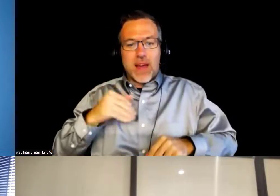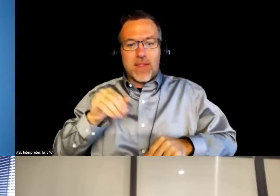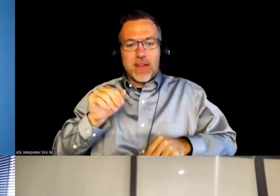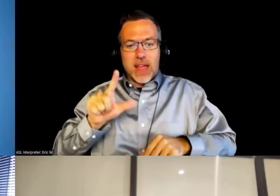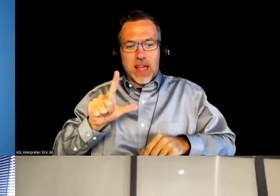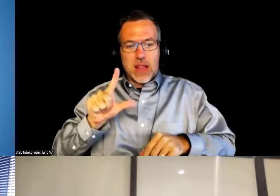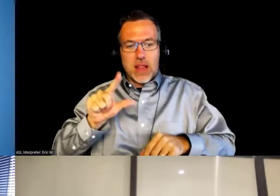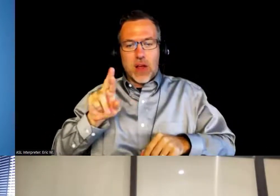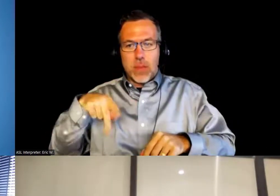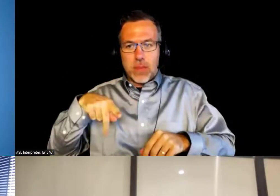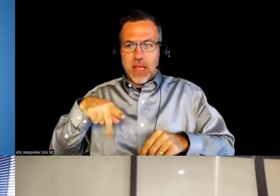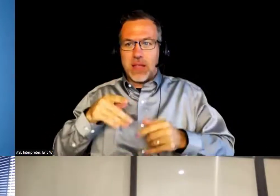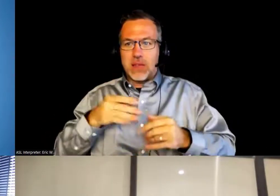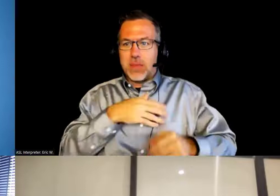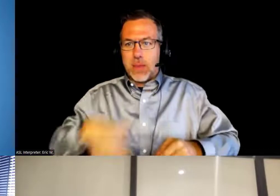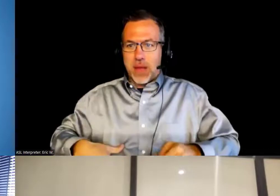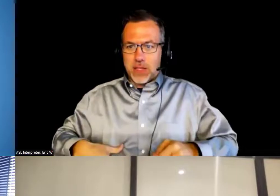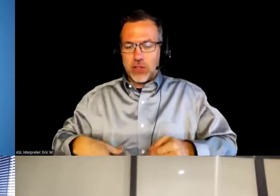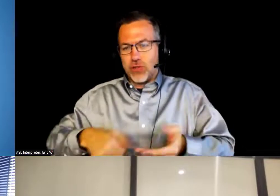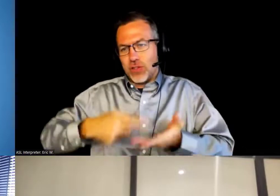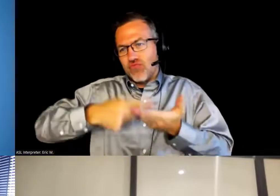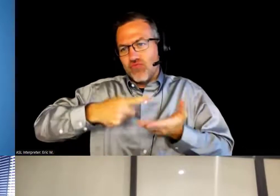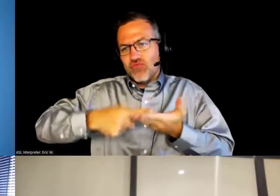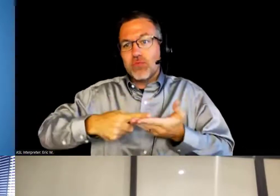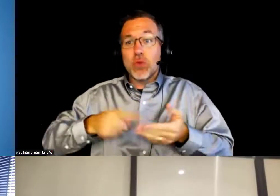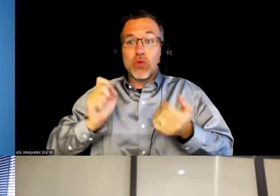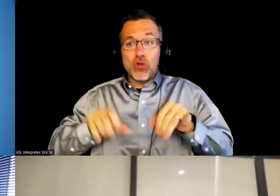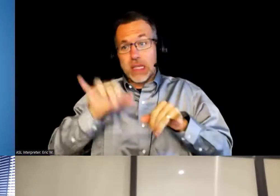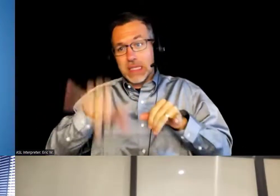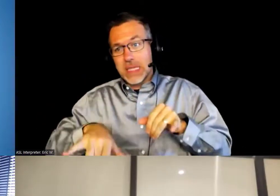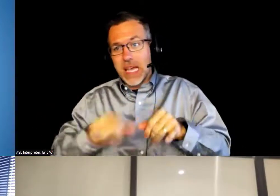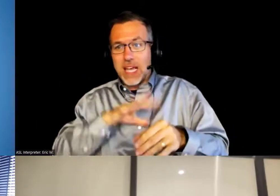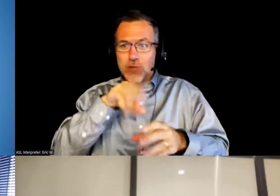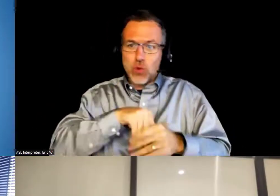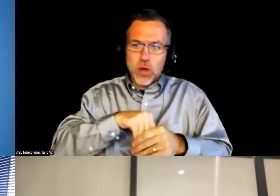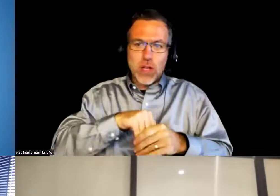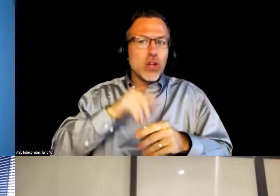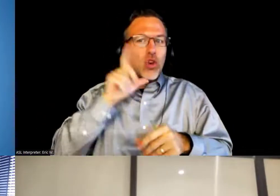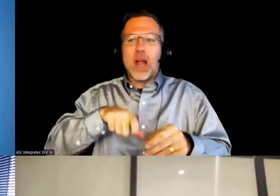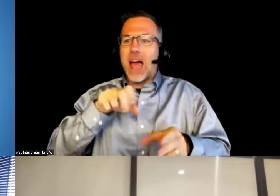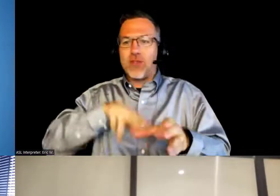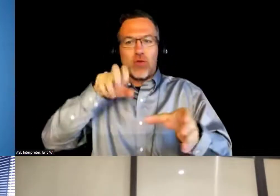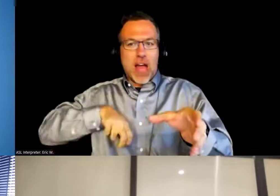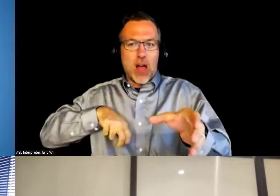so you can just stick around to join that. So no need to jump out of the link, but if you need to jump out,